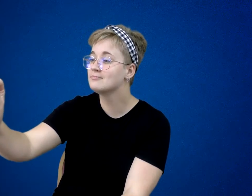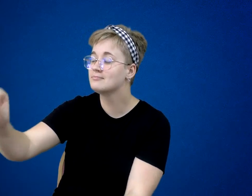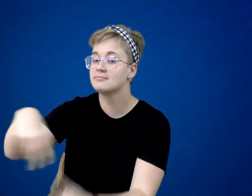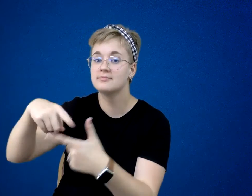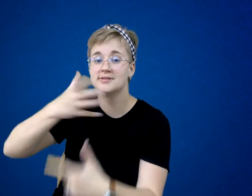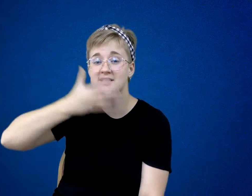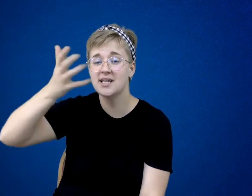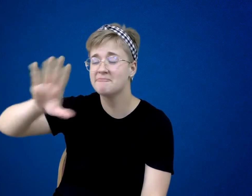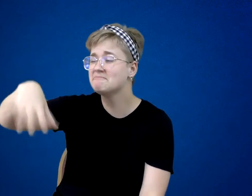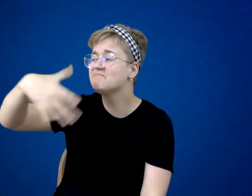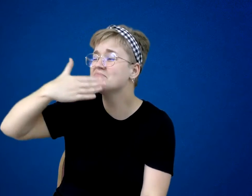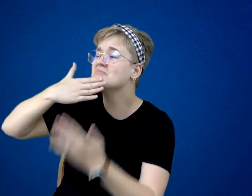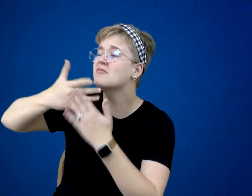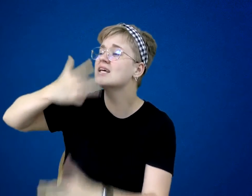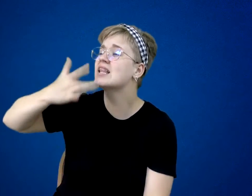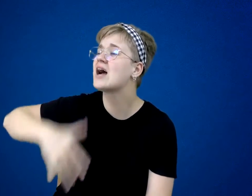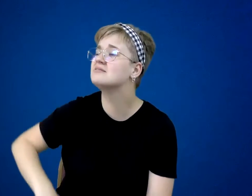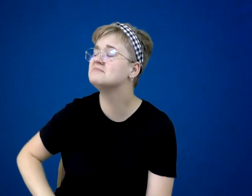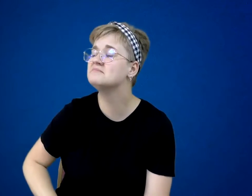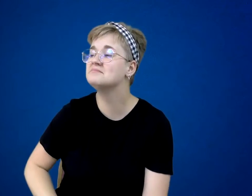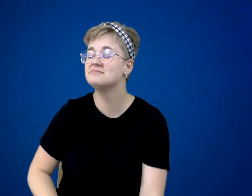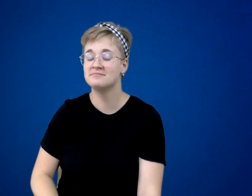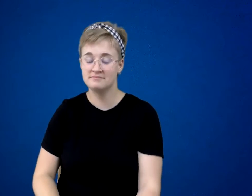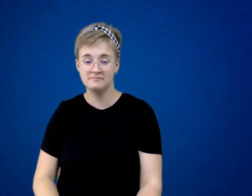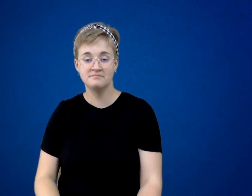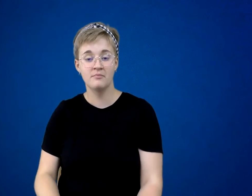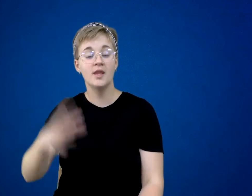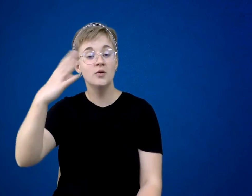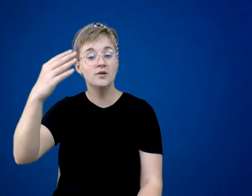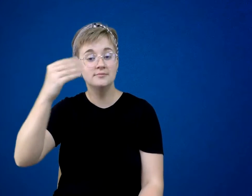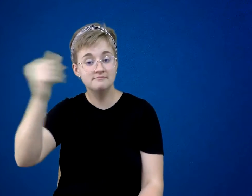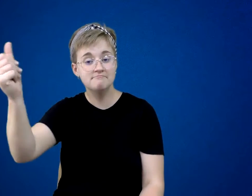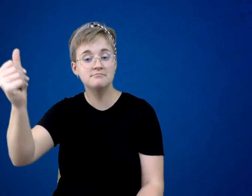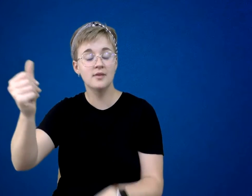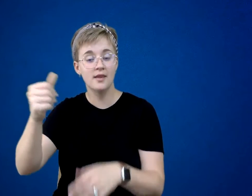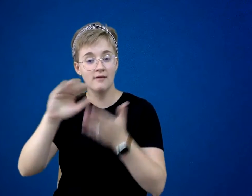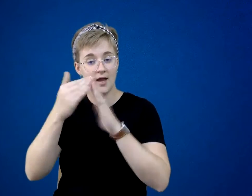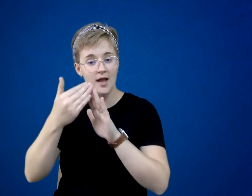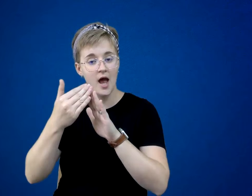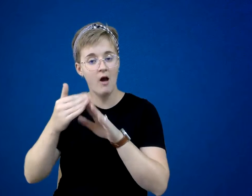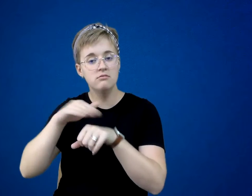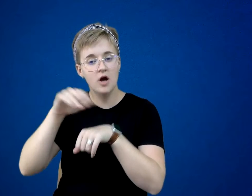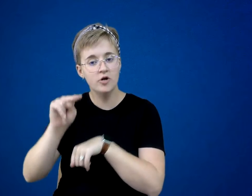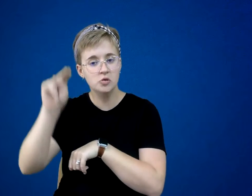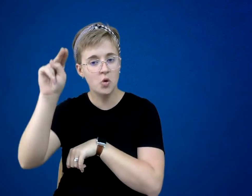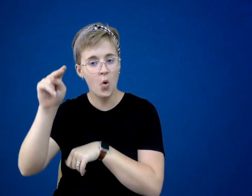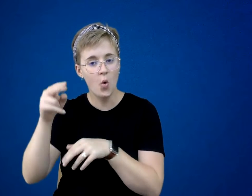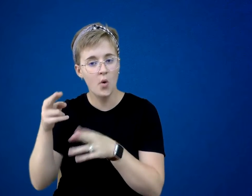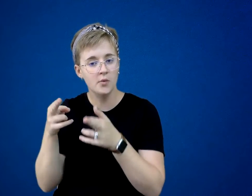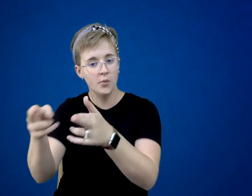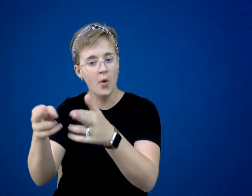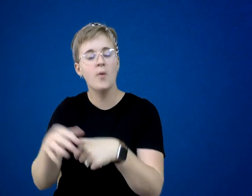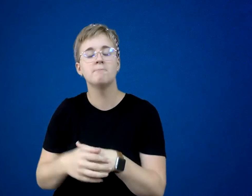On his way out of town, along North Road, little Willy Heard dogs barking.